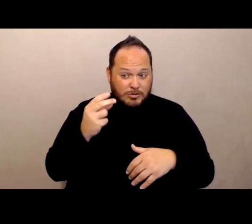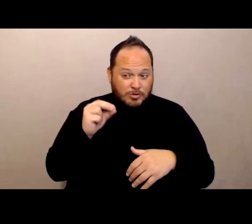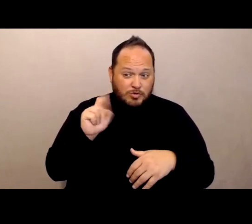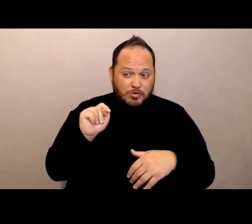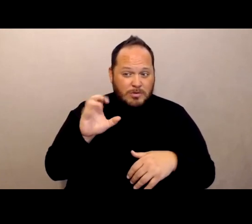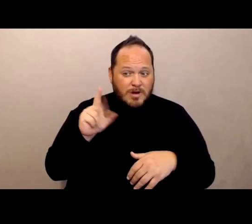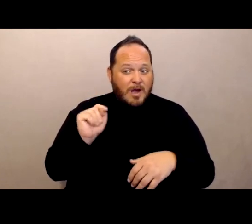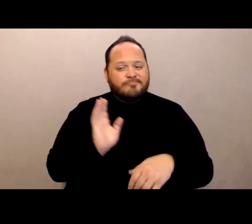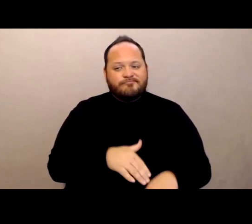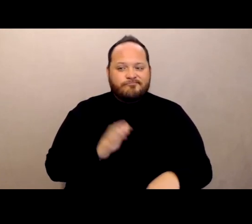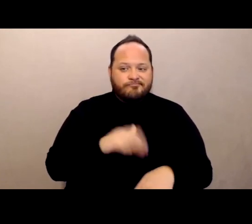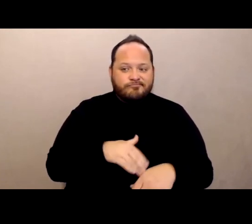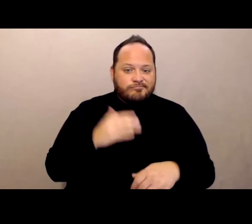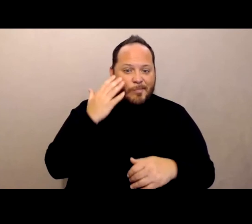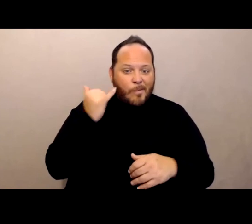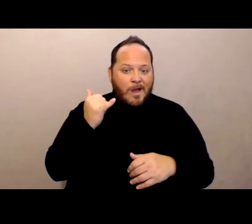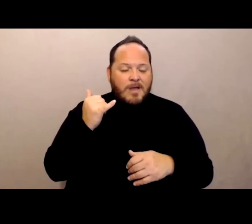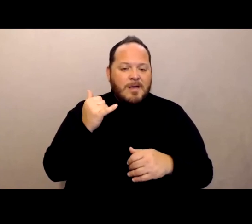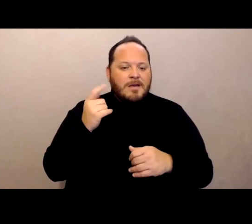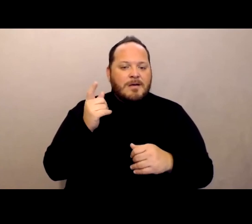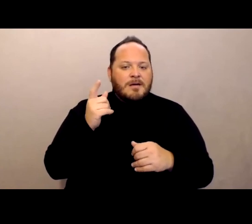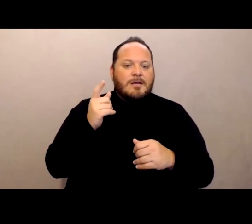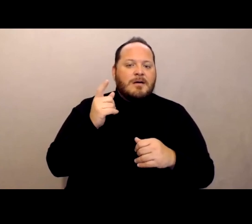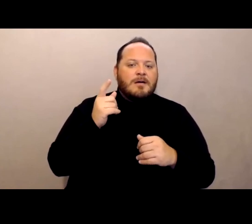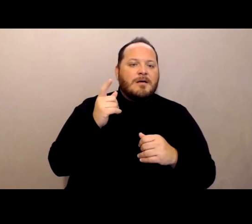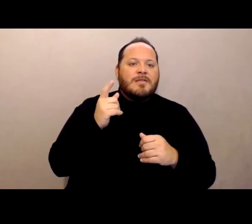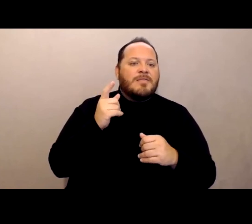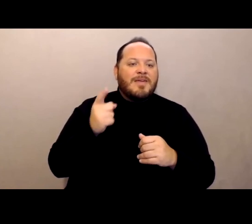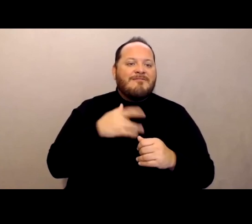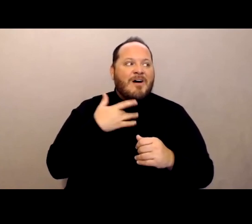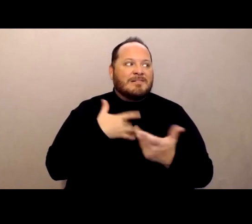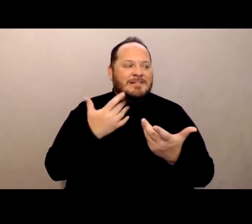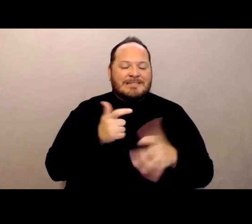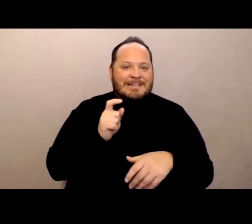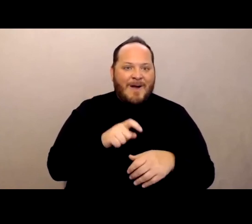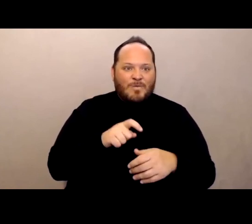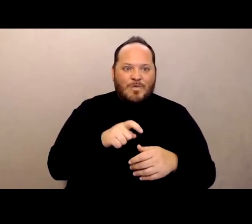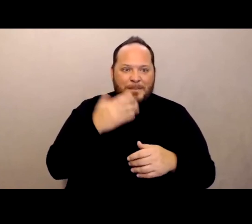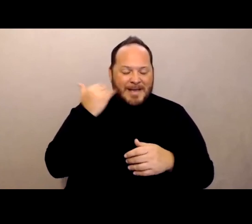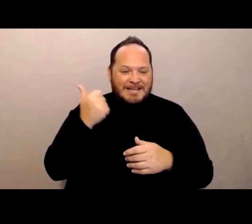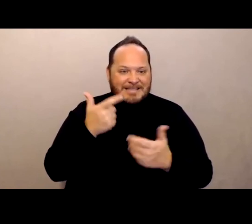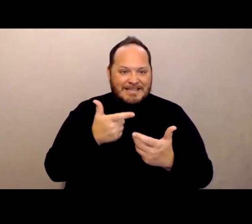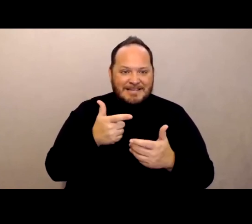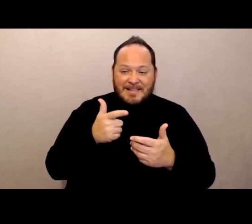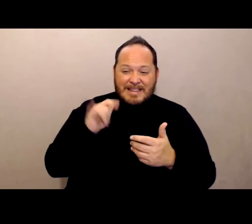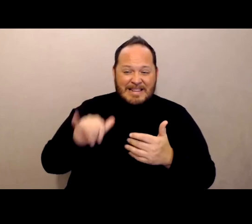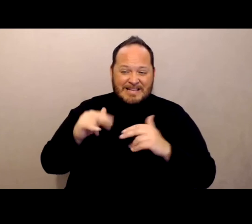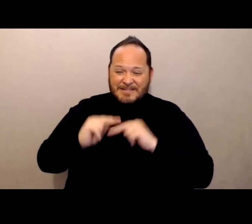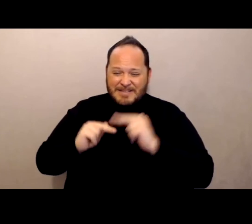it's because they felt compelled to because the facility was so short staffed they didn't have enough time to meet all the needs of the residents,